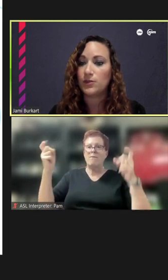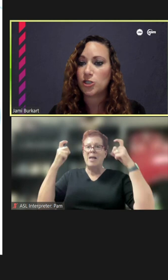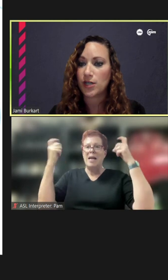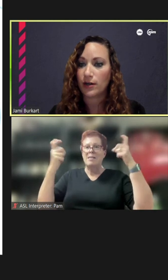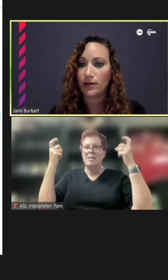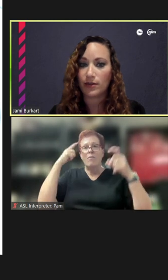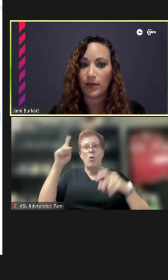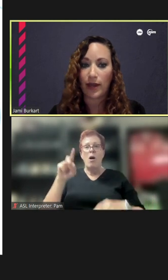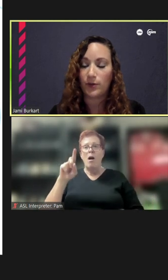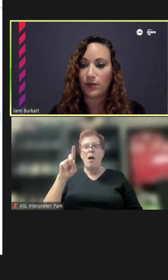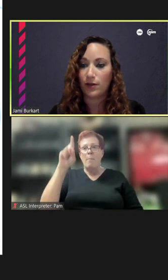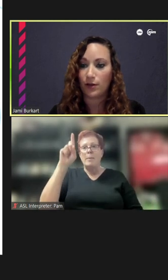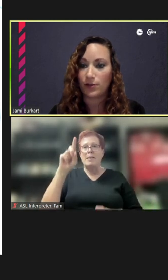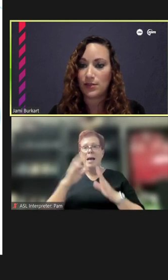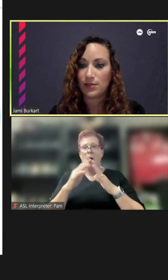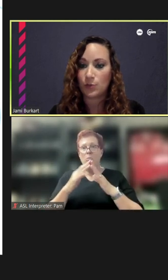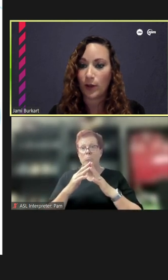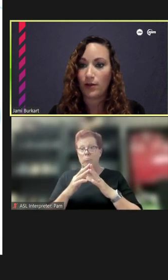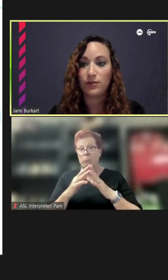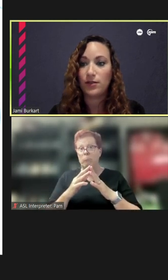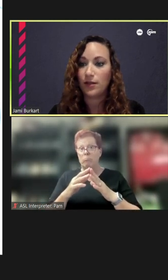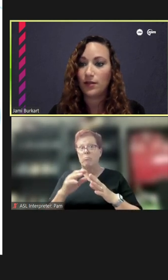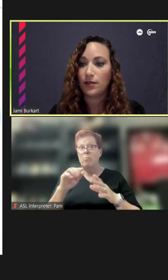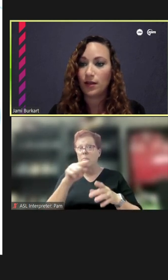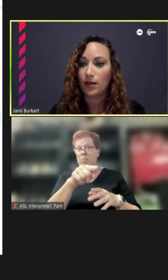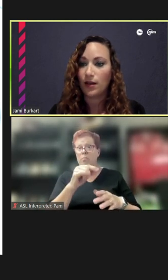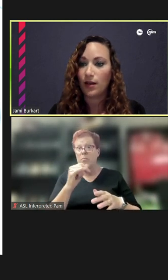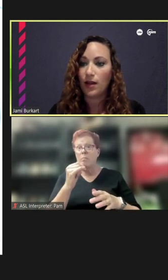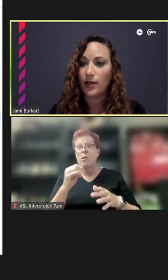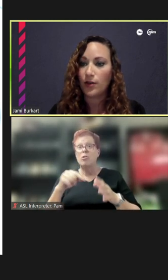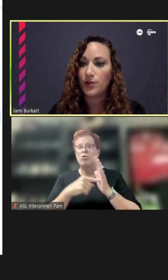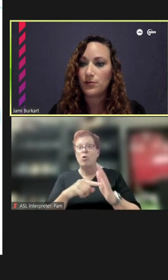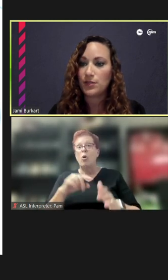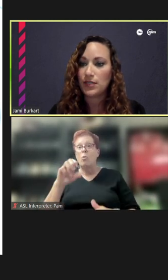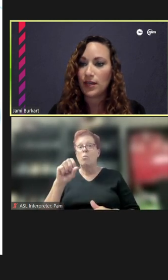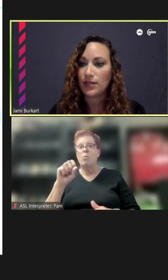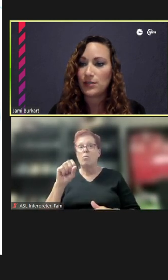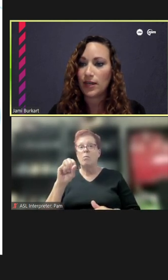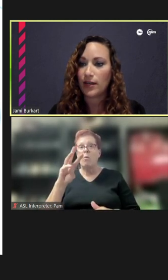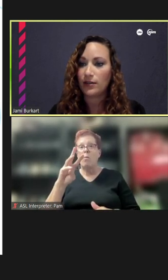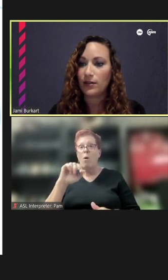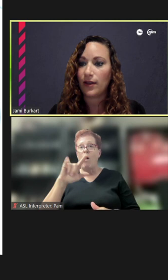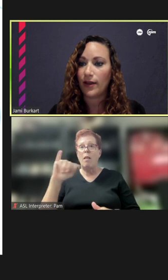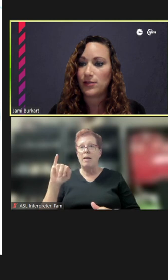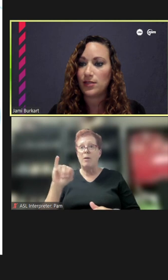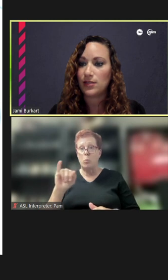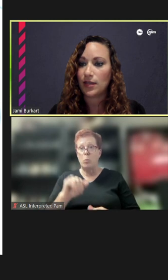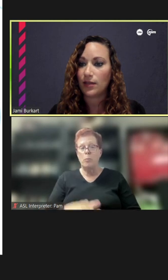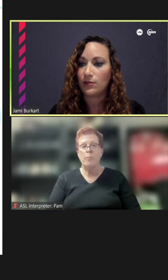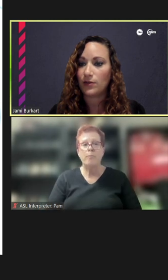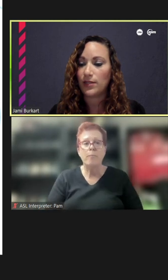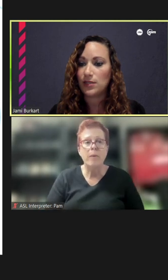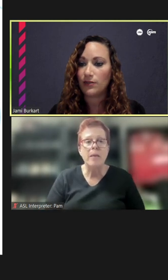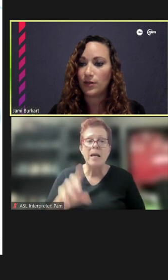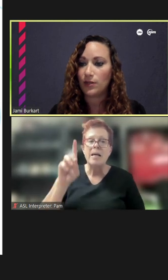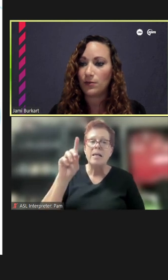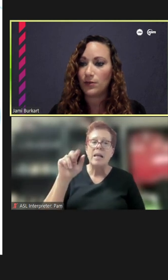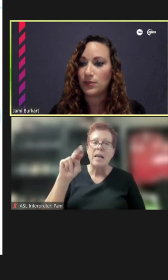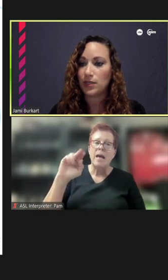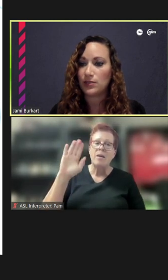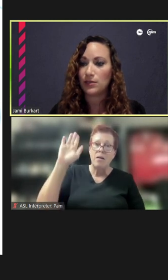share that with the artist as well. I also see that Dan has his hand raised. If we can please ask